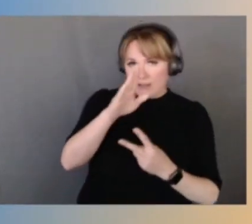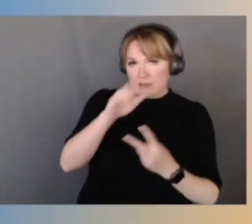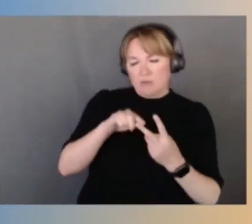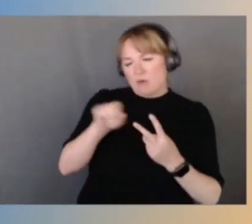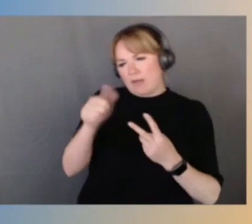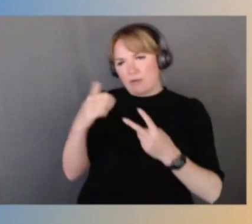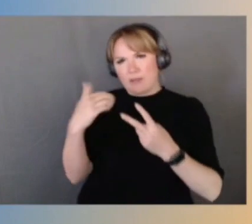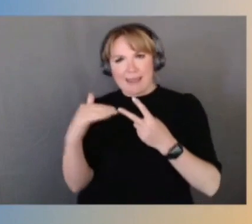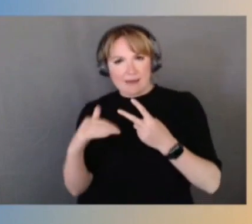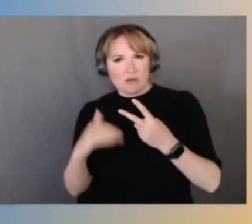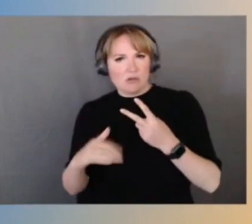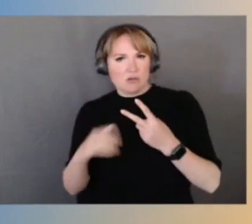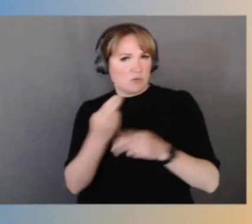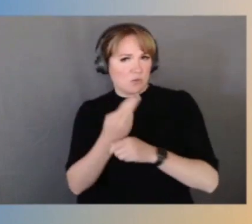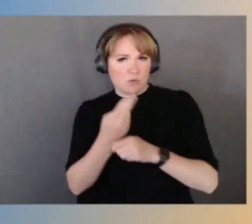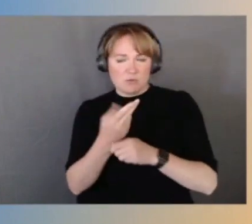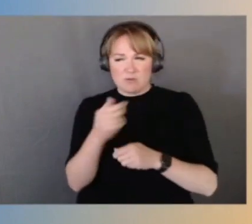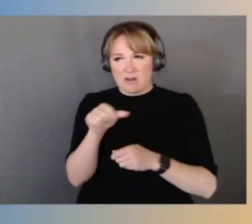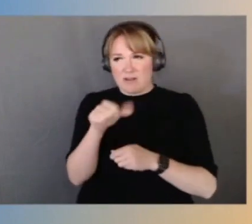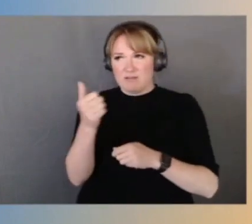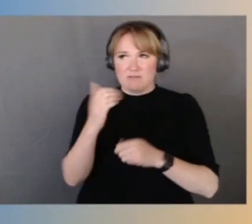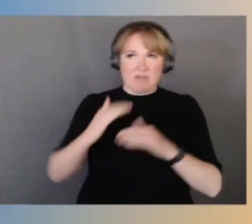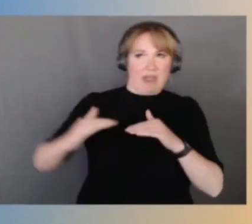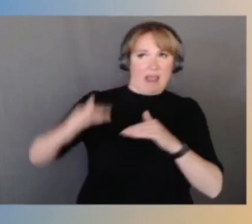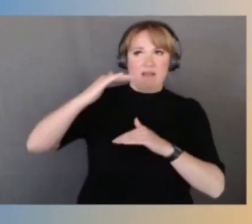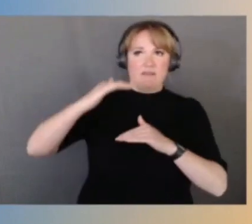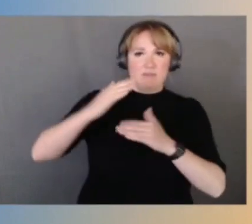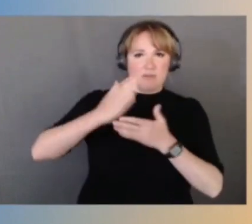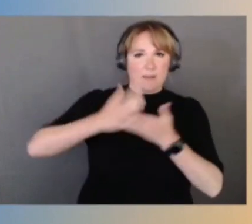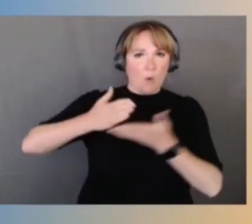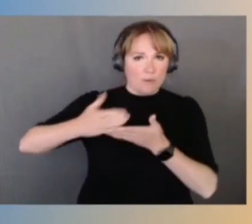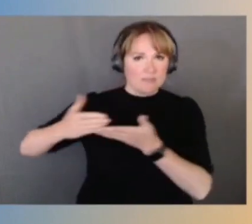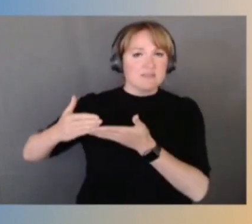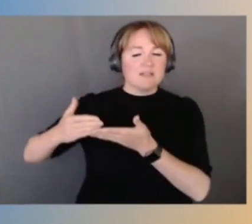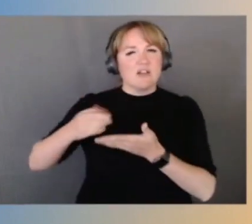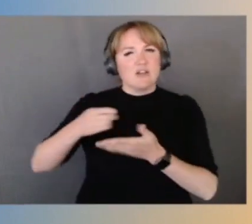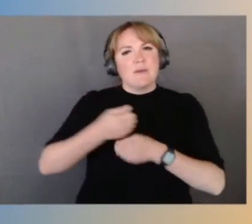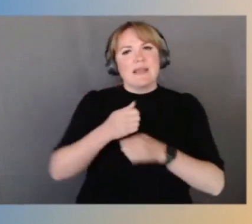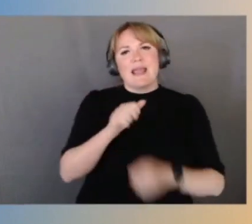whatever higher level components, ultimately you end up actually making an API call directly